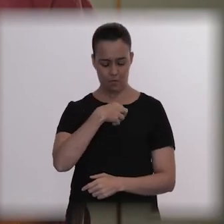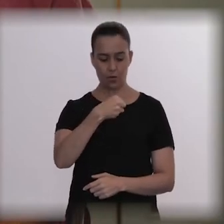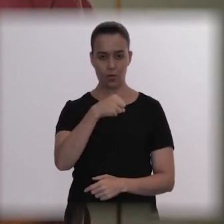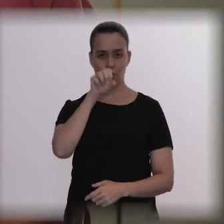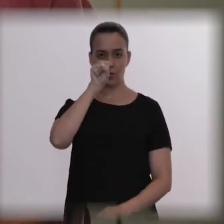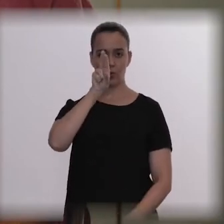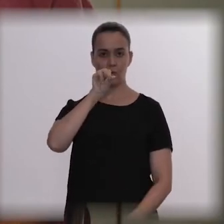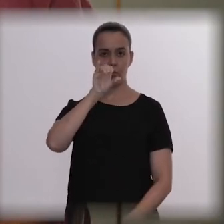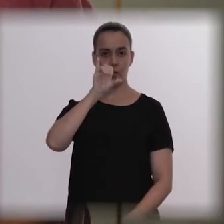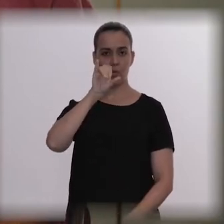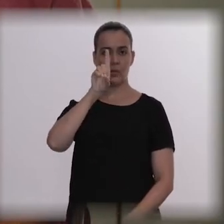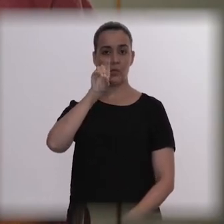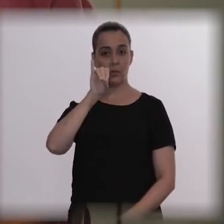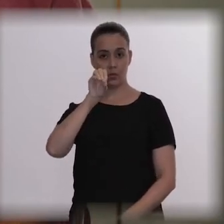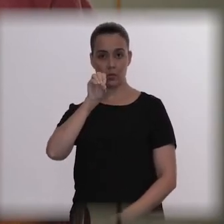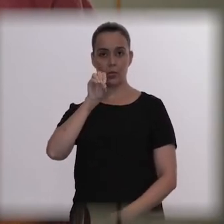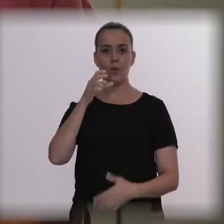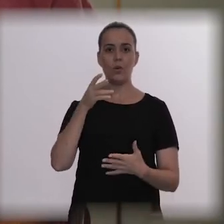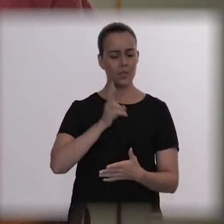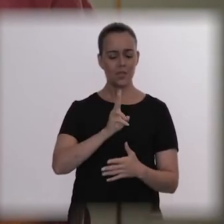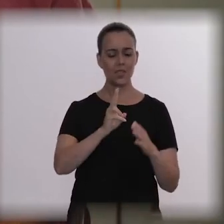Not in his mouth. In my father's mouth.